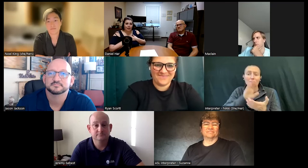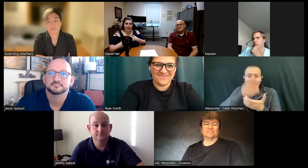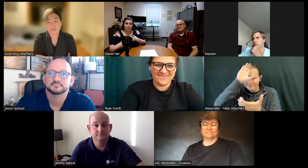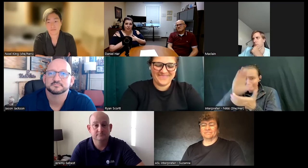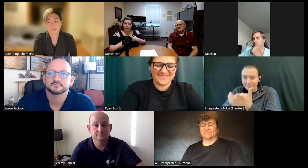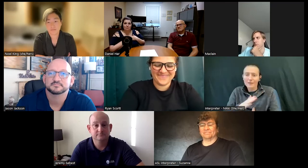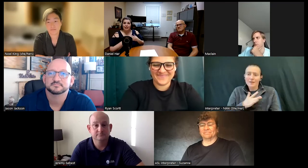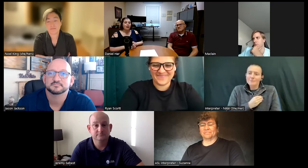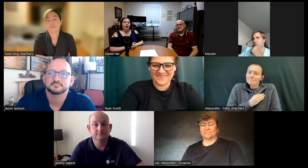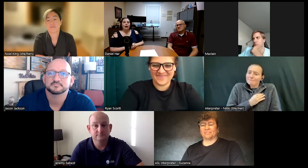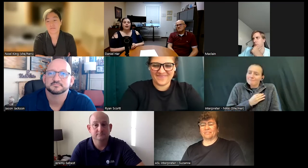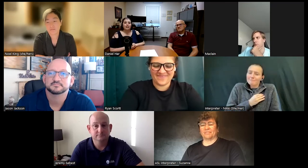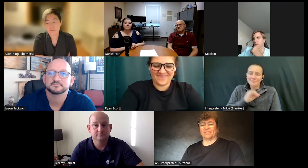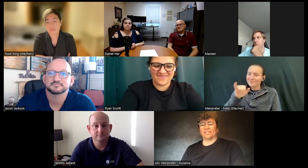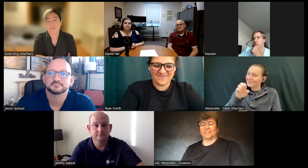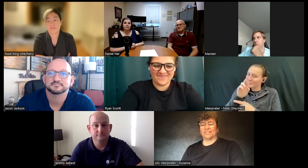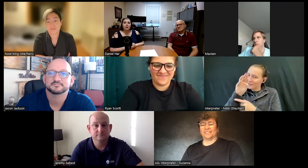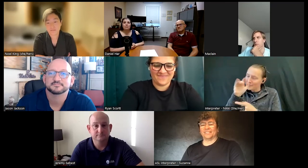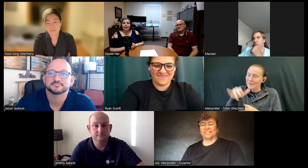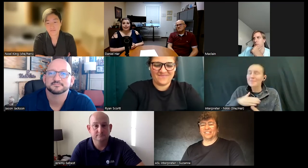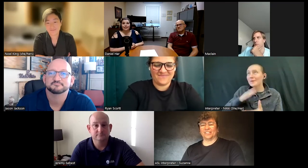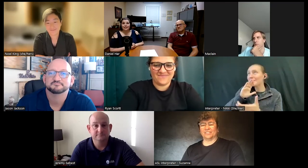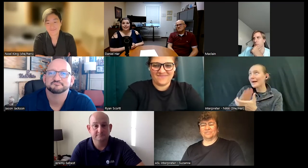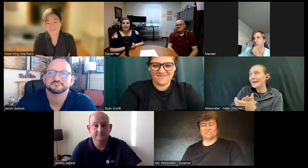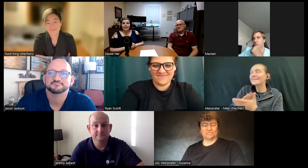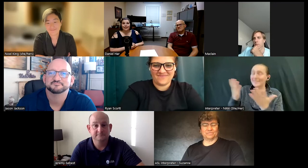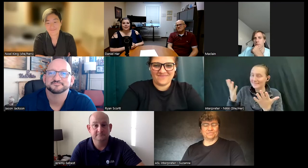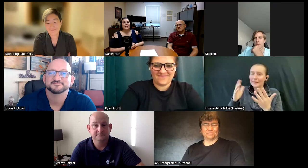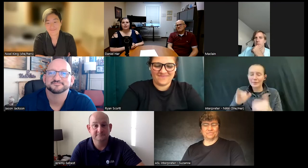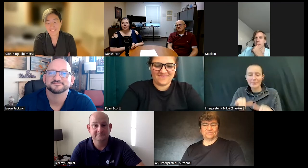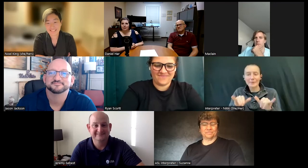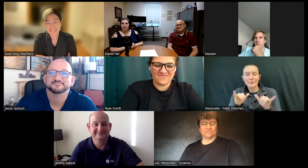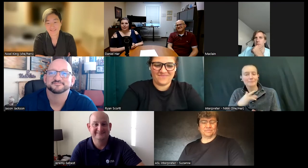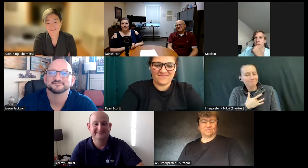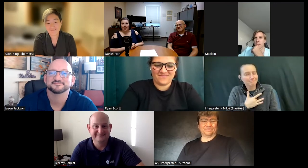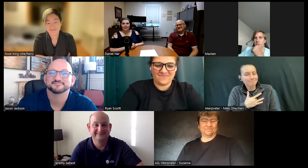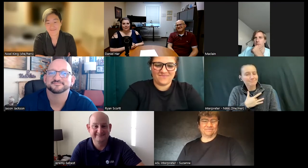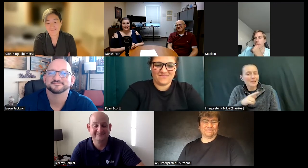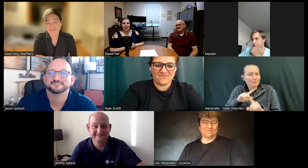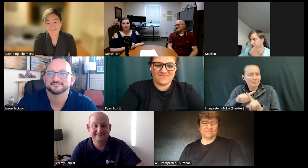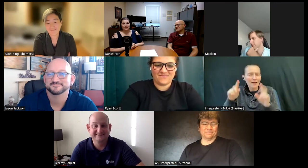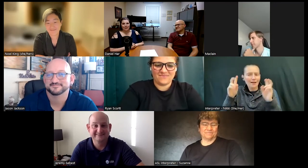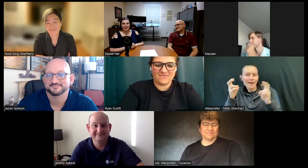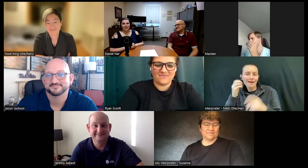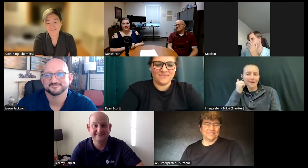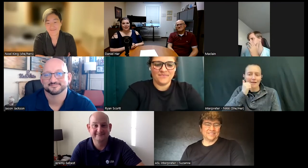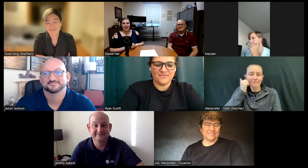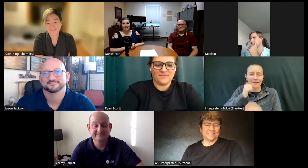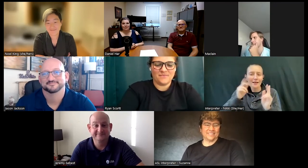little bit on that one Jeremy um but it's it it was the everyday people in your life that really helped encourage you